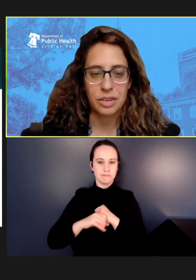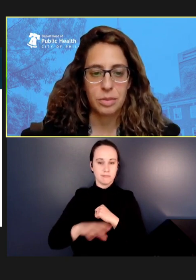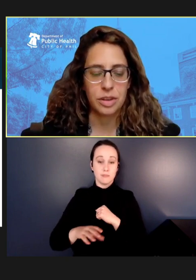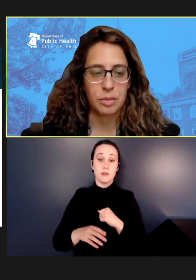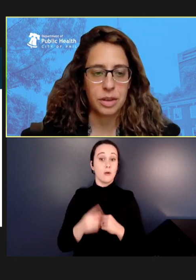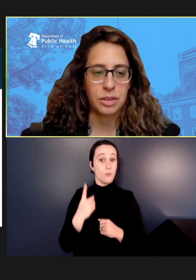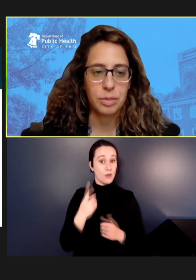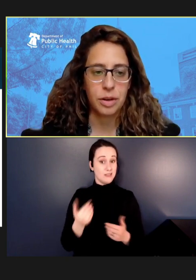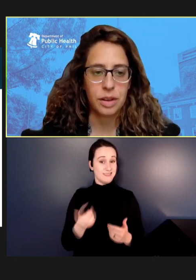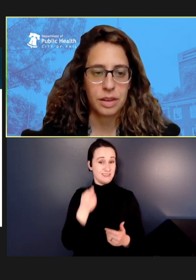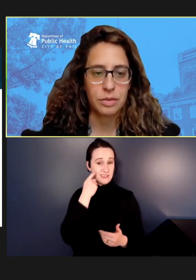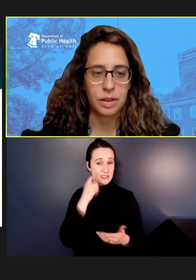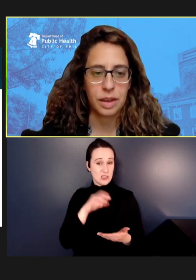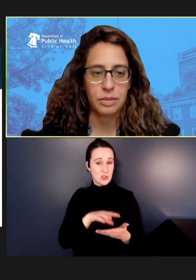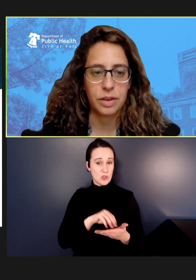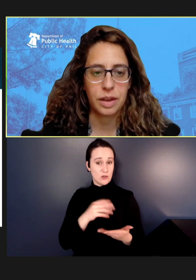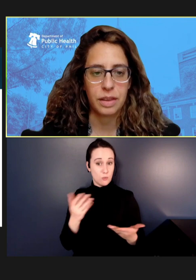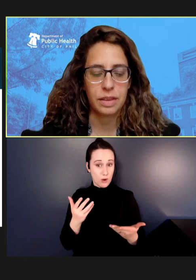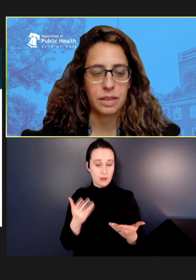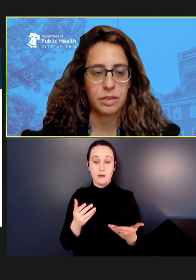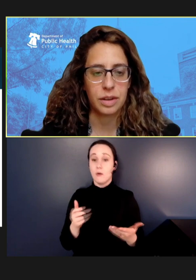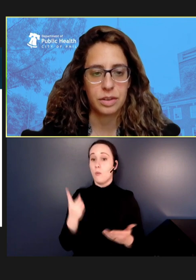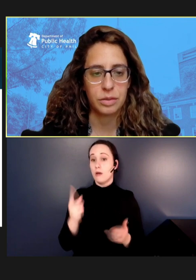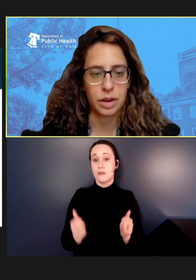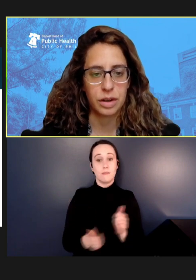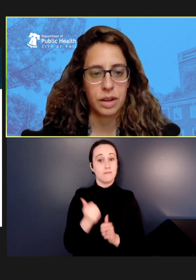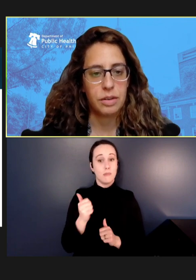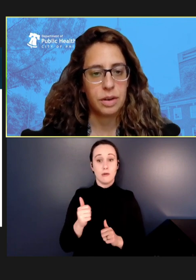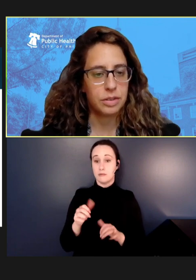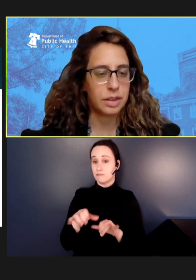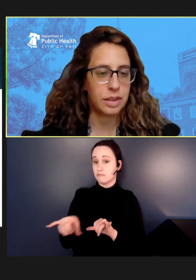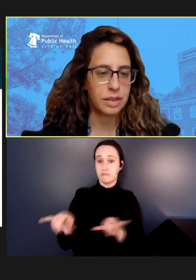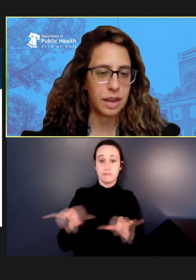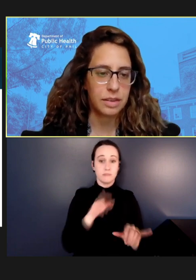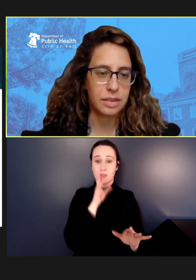most commonly spoken in Philadelphia and in the region where we are seeing these cases